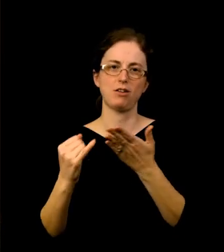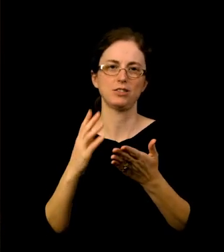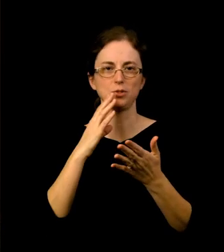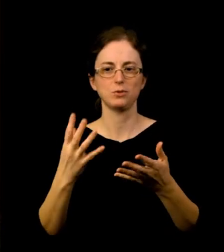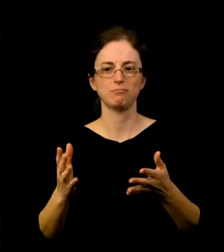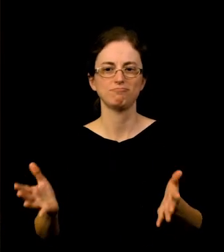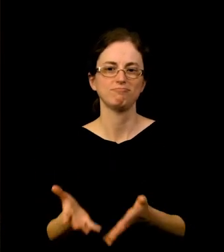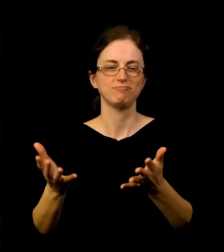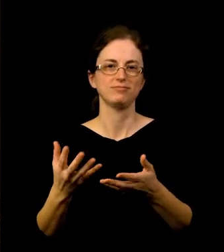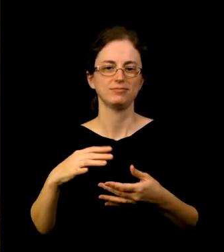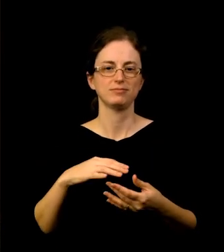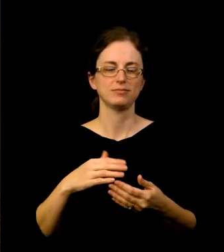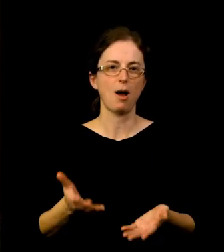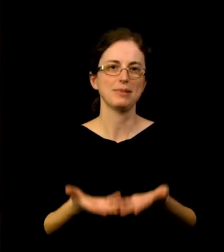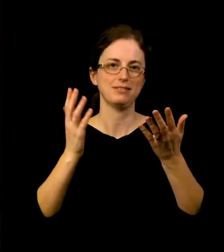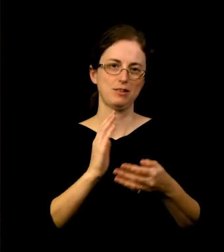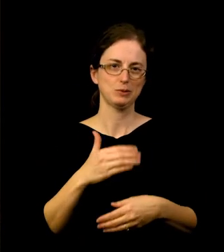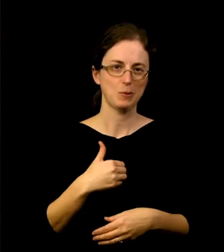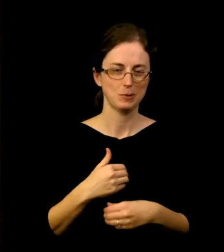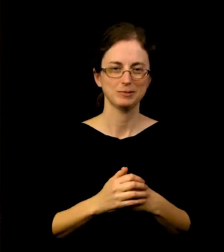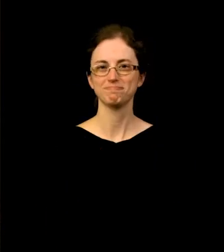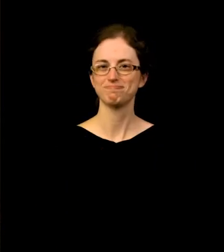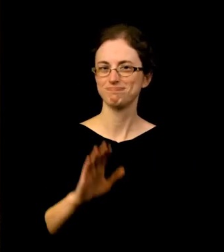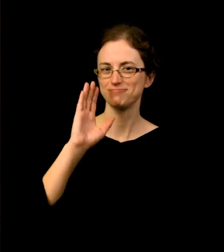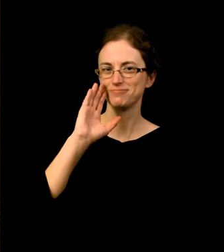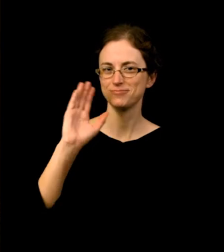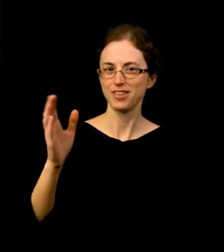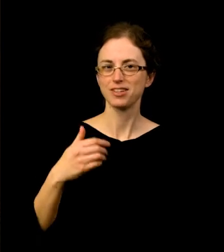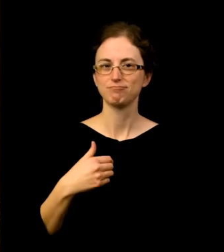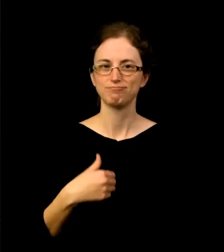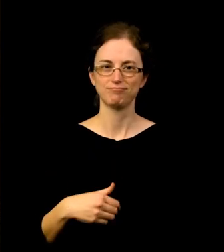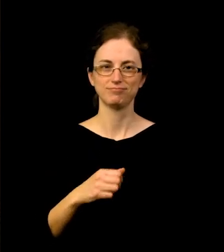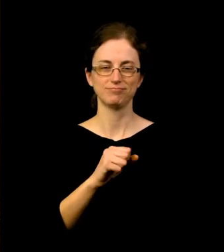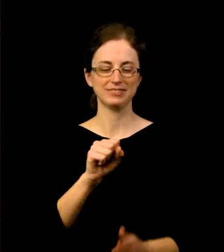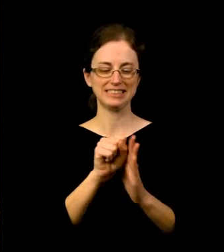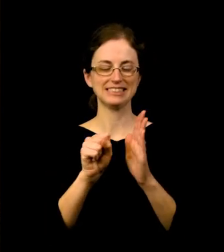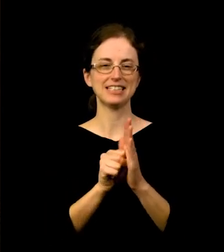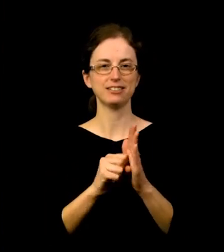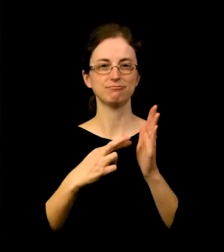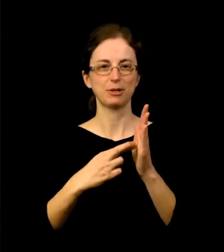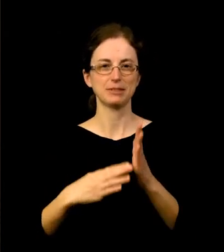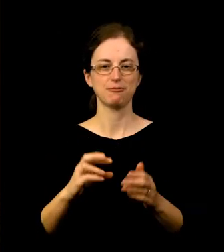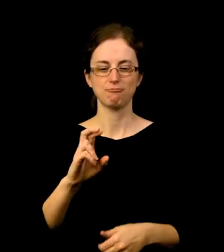I'm State Representative, Rob Nosse. My district includes most of Southeast Portland and a little sliver of Northeast Portland.